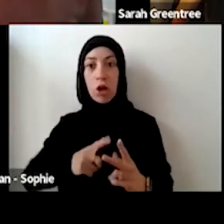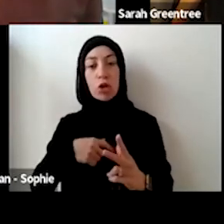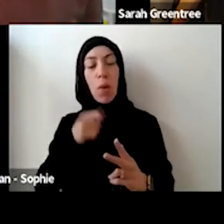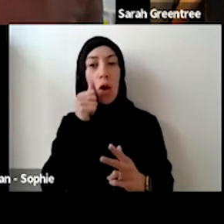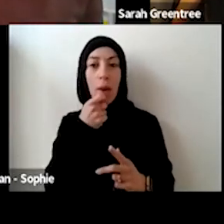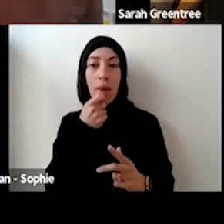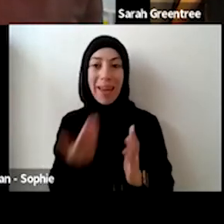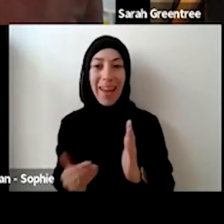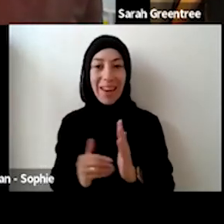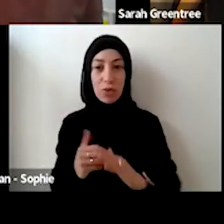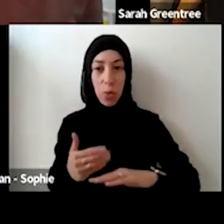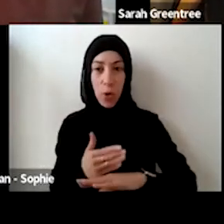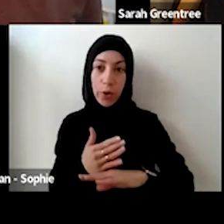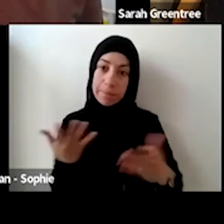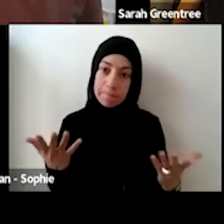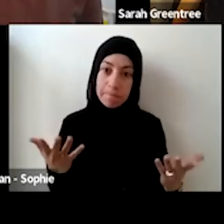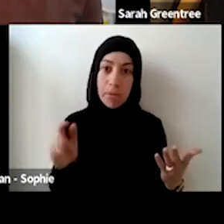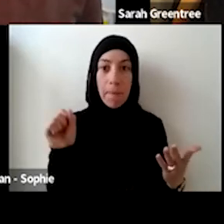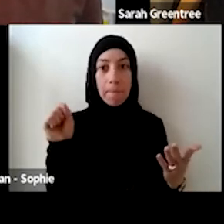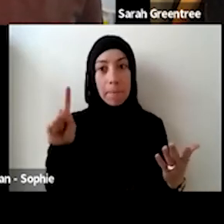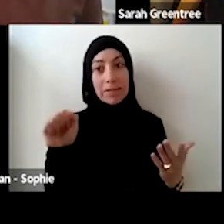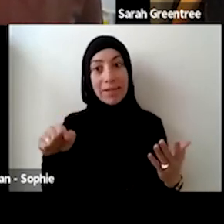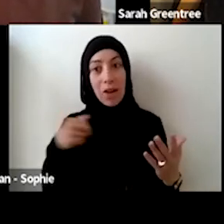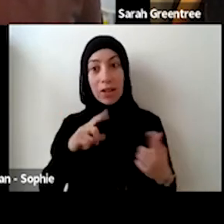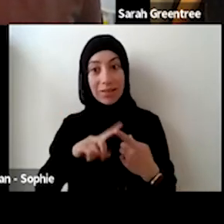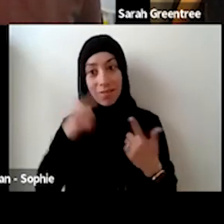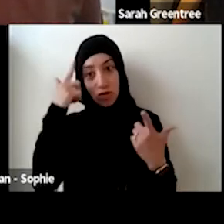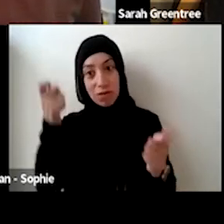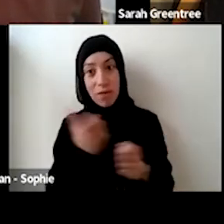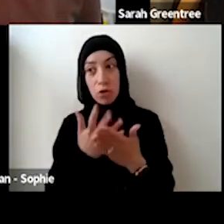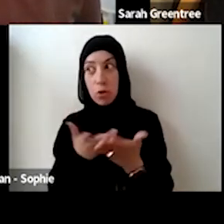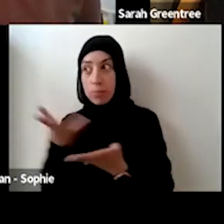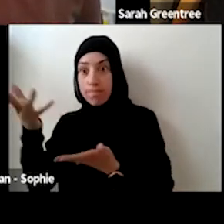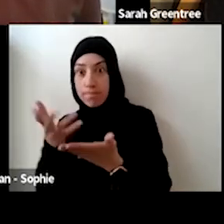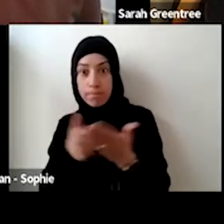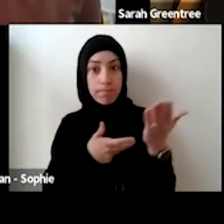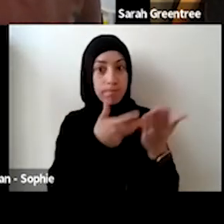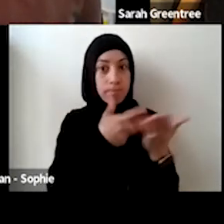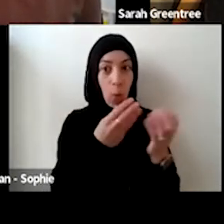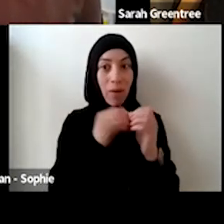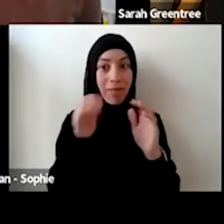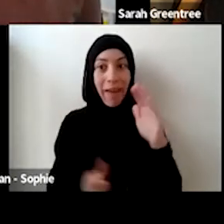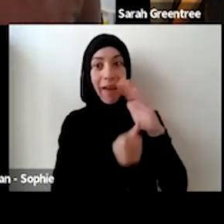It is it is a bit of extra work in that sense, and that's why I would suggest it's really important to have that chat with the head of practice for 8 of those areas of our platform. and it's important to have a chat with the